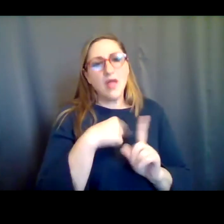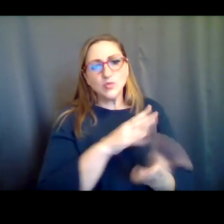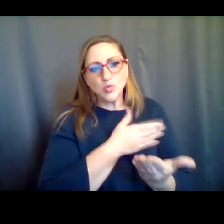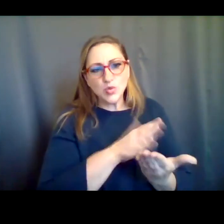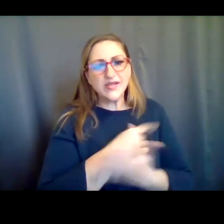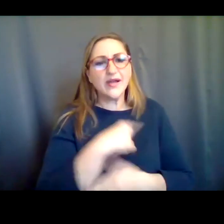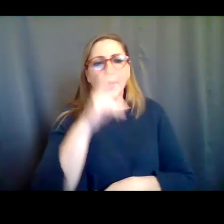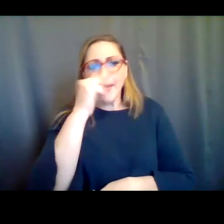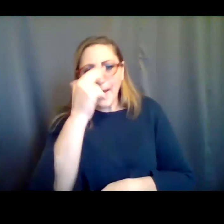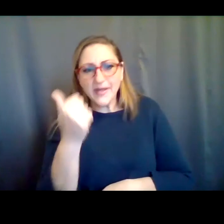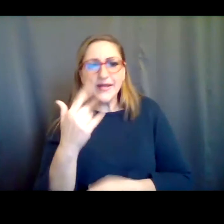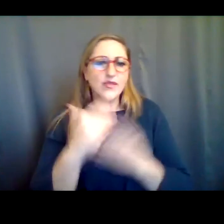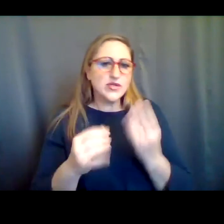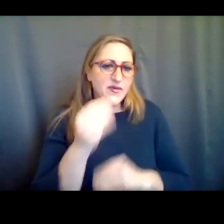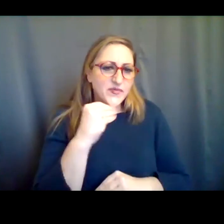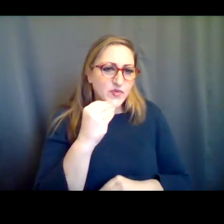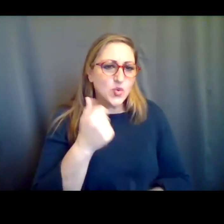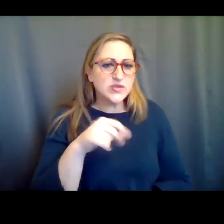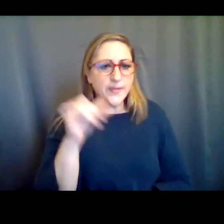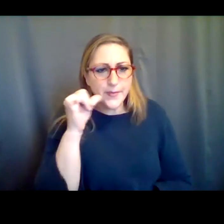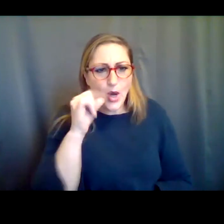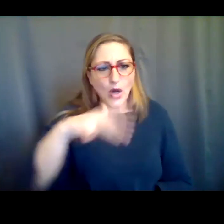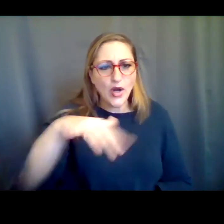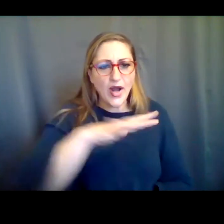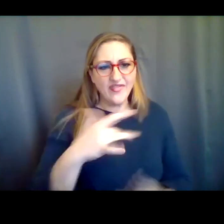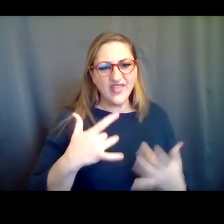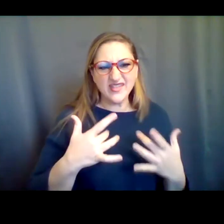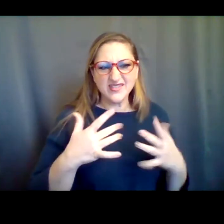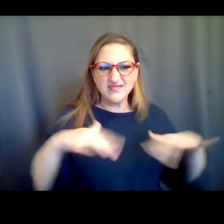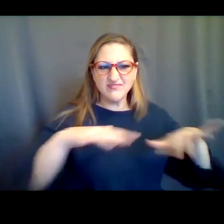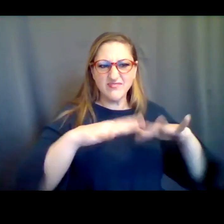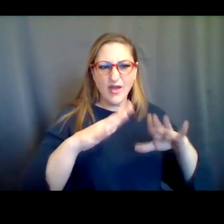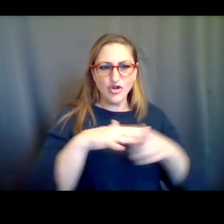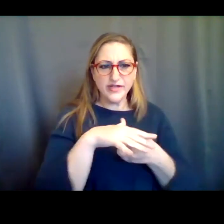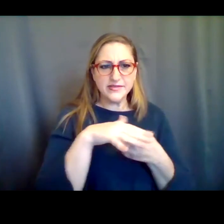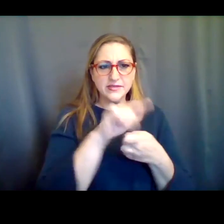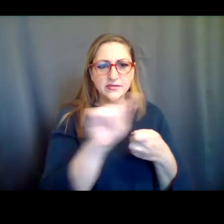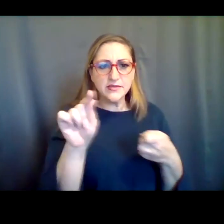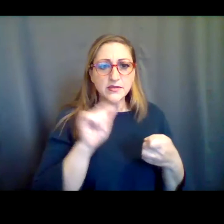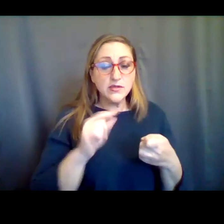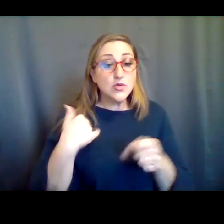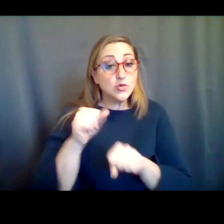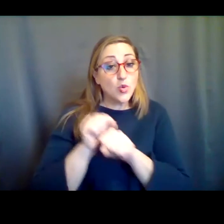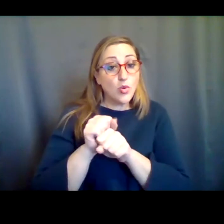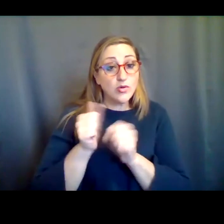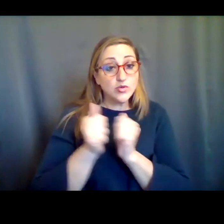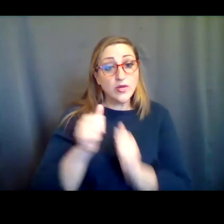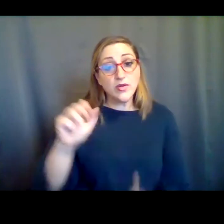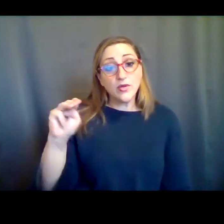dance, there's comedy. What we ended up doing was working